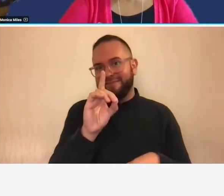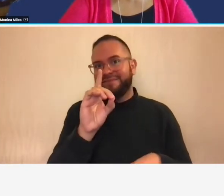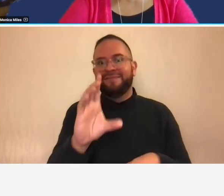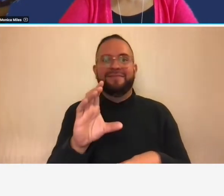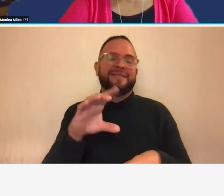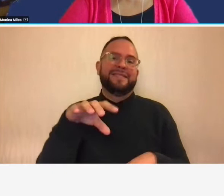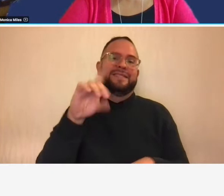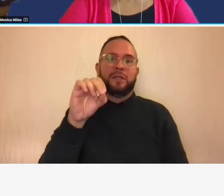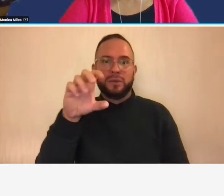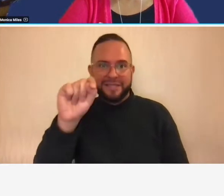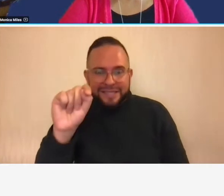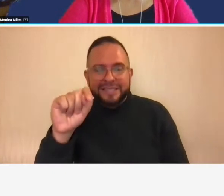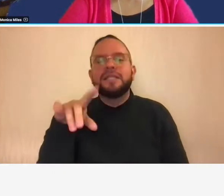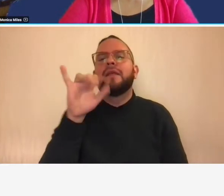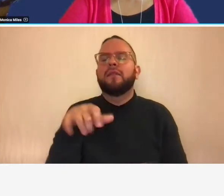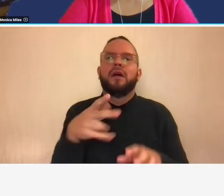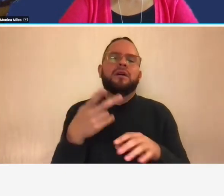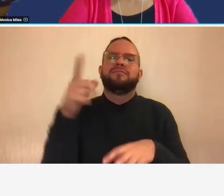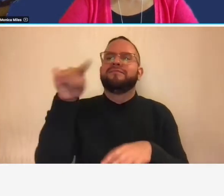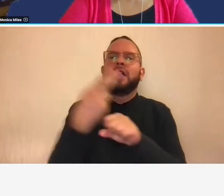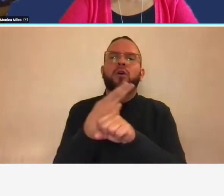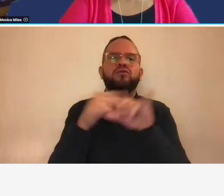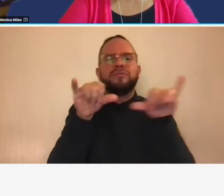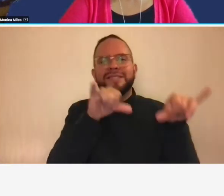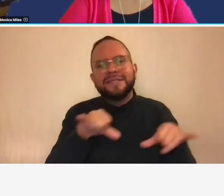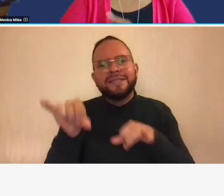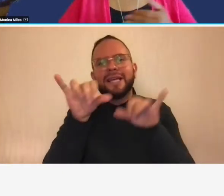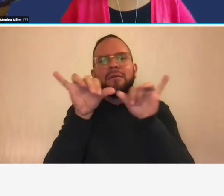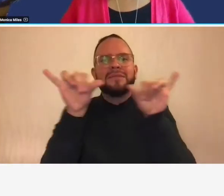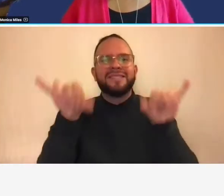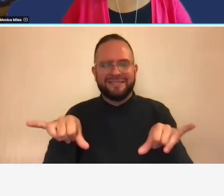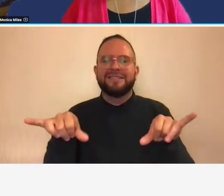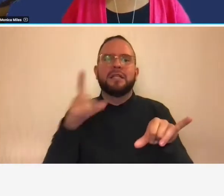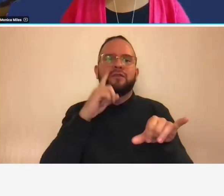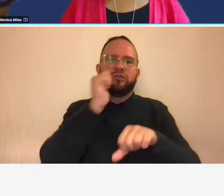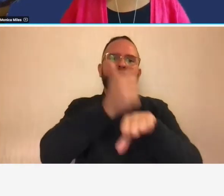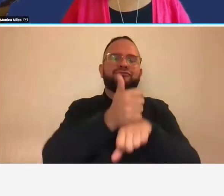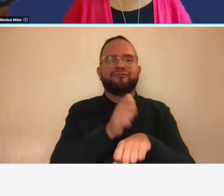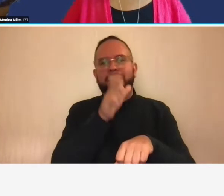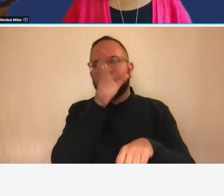framework for developing indirect cost rates so your accounting framework is going to be identical